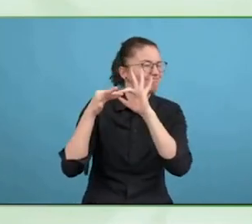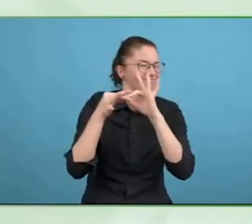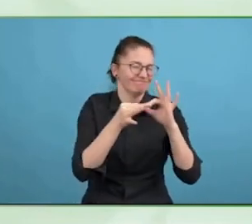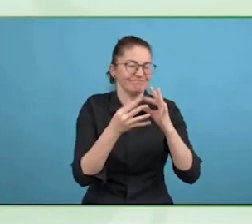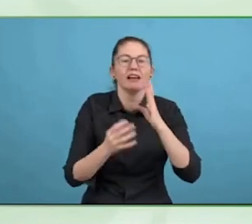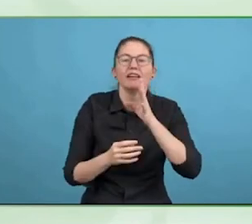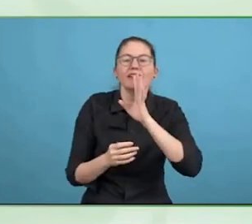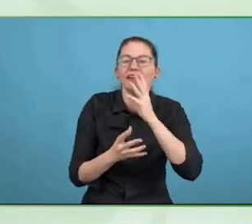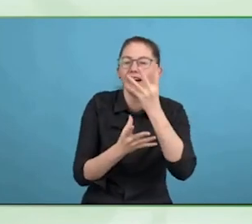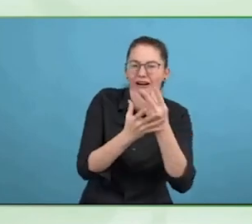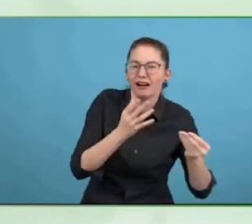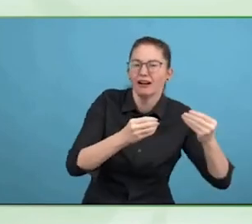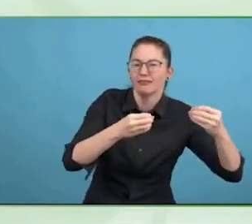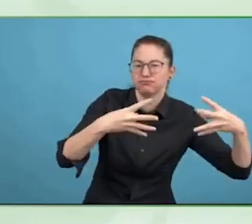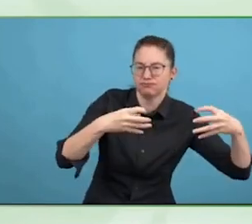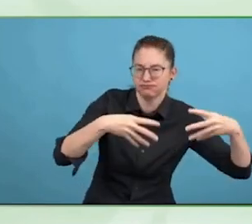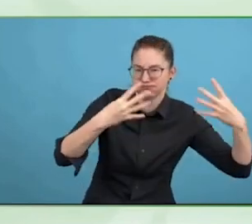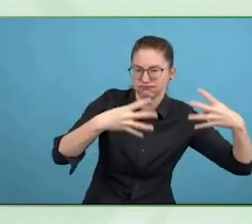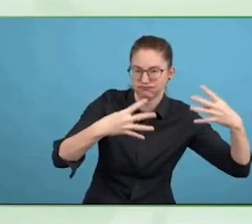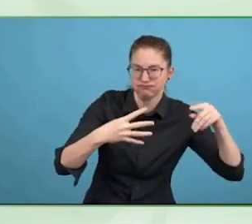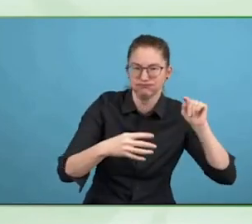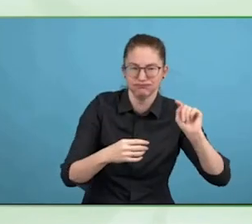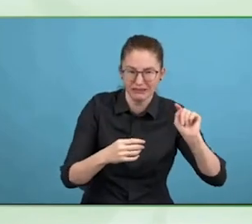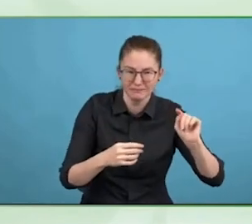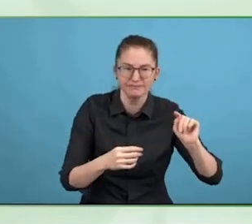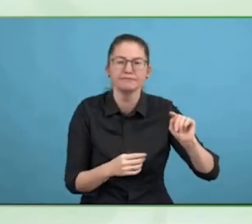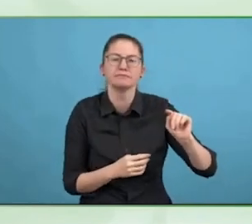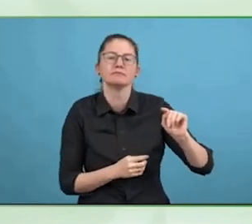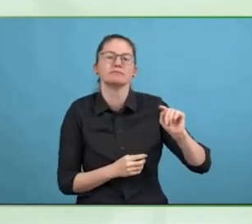The technology is finally getting to a point where it can be supported better.